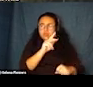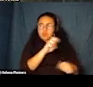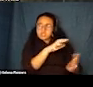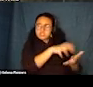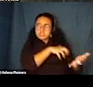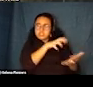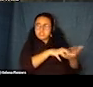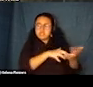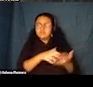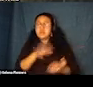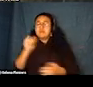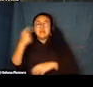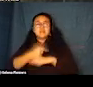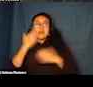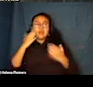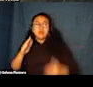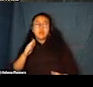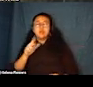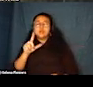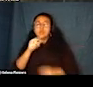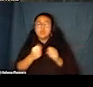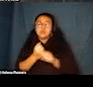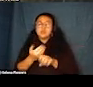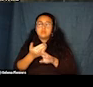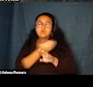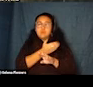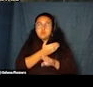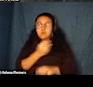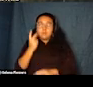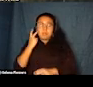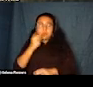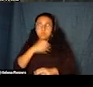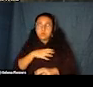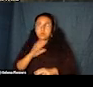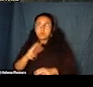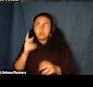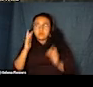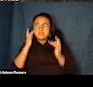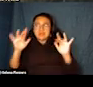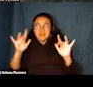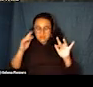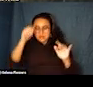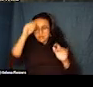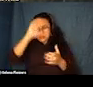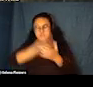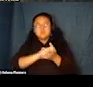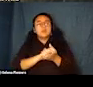blind woman and her sighted husband were by and pioneering audio description in the theater space.